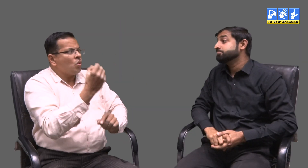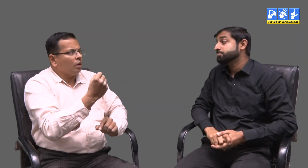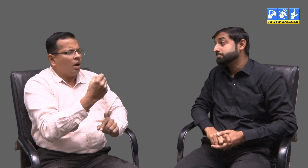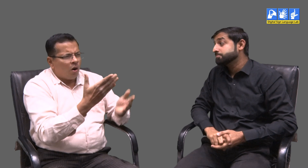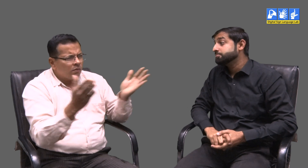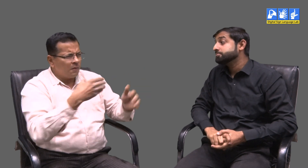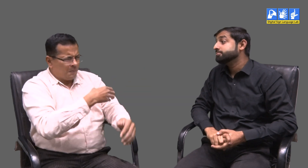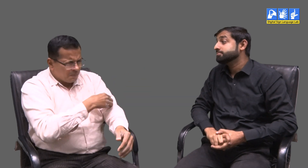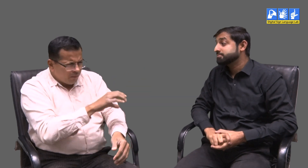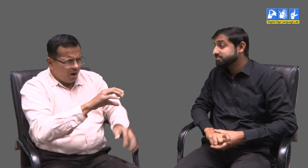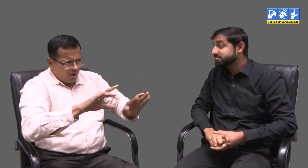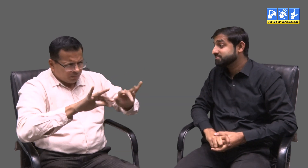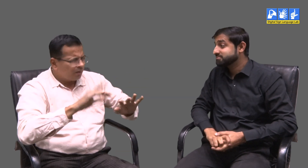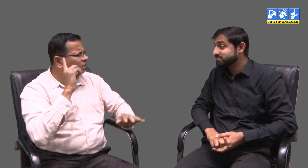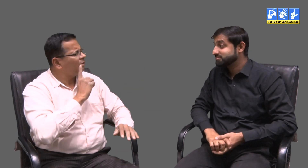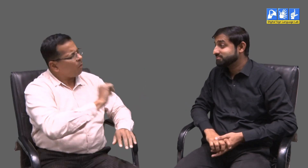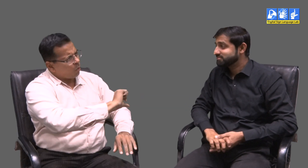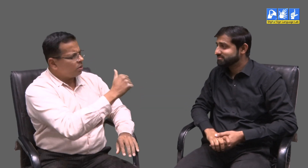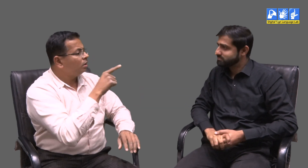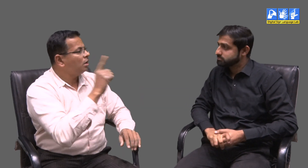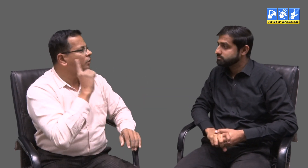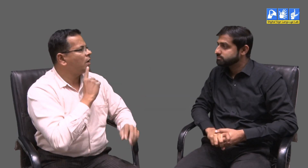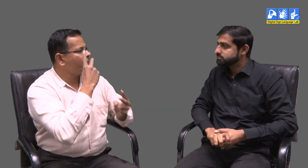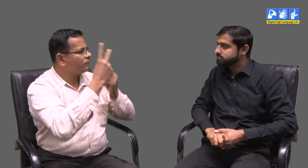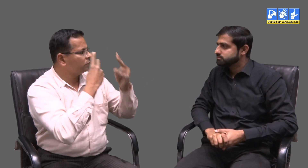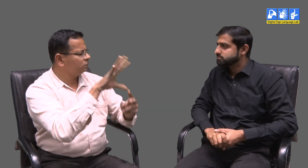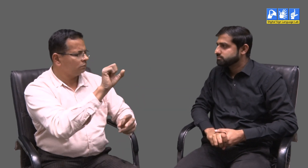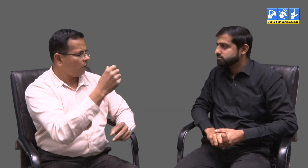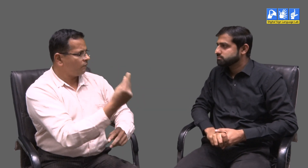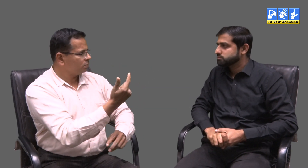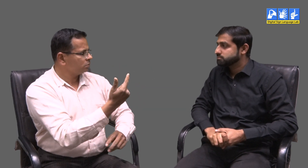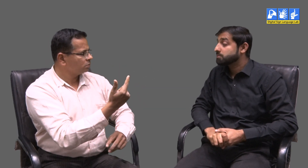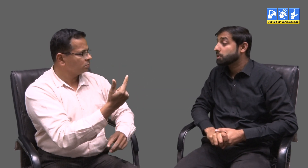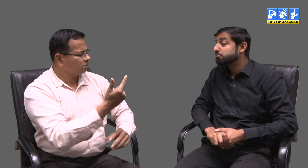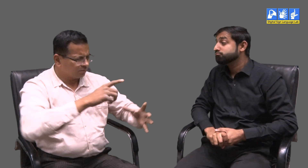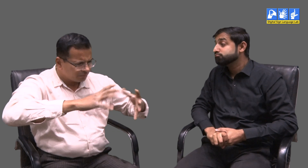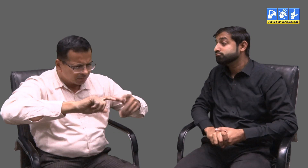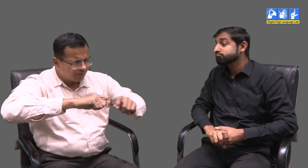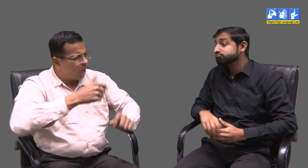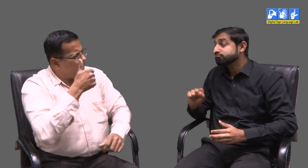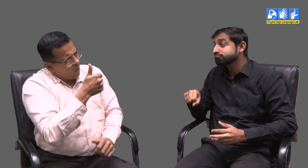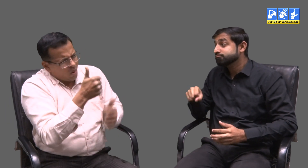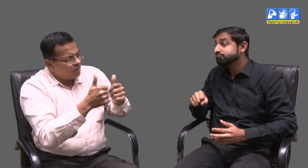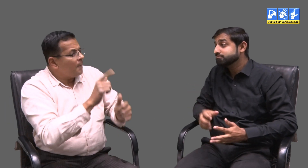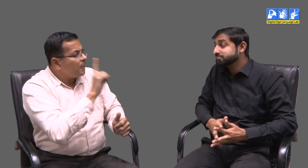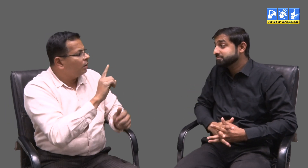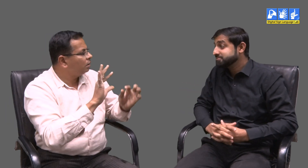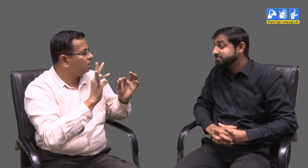Developing their skills, providing computer training etc is being done by many. Being visual learners they grasp and learn in a short time too.